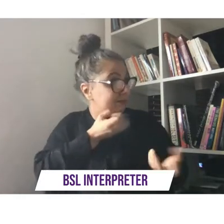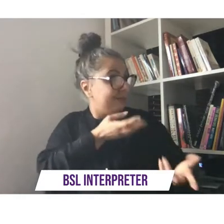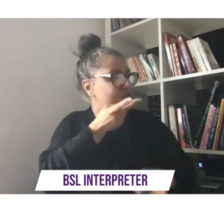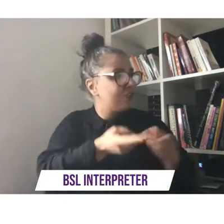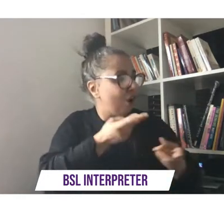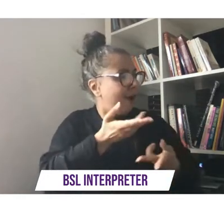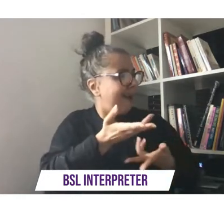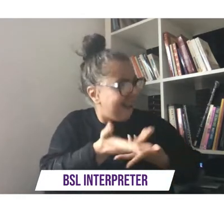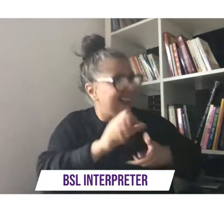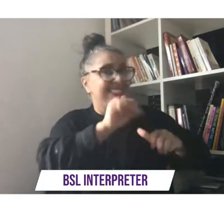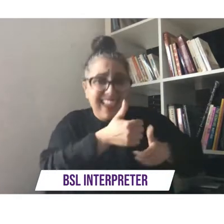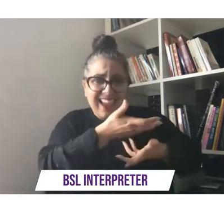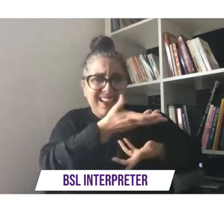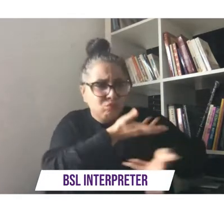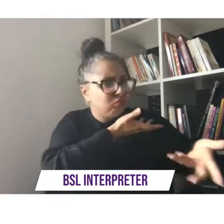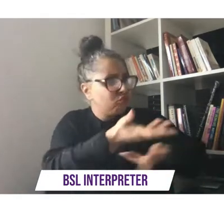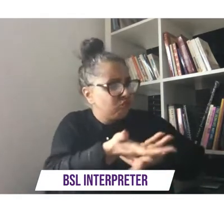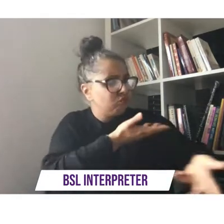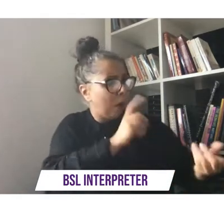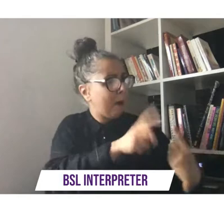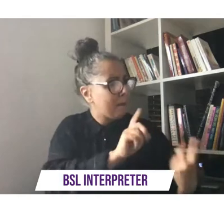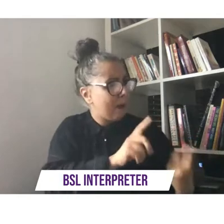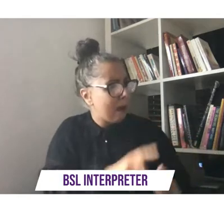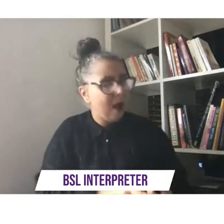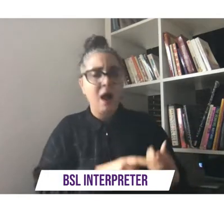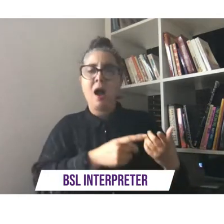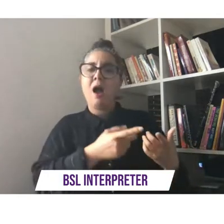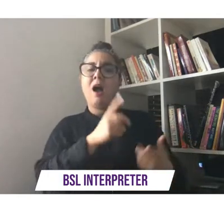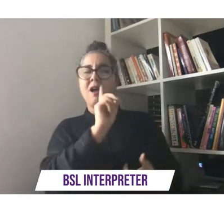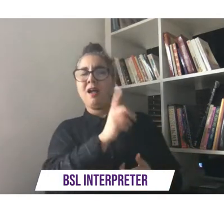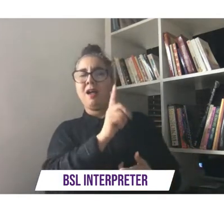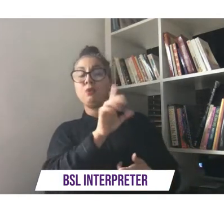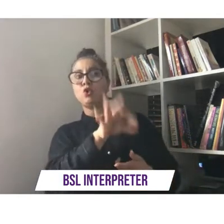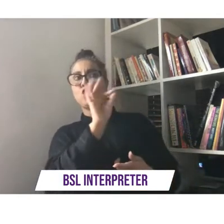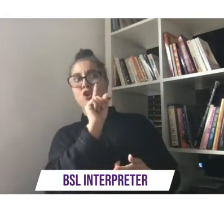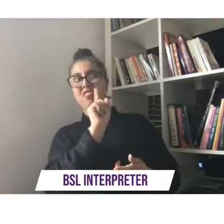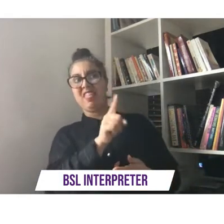and responded to each other and that's how we've chosen the songs this afternoon and um the song we